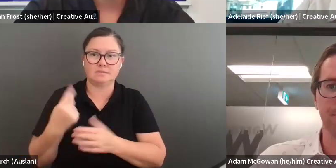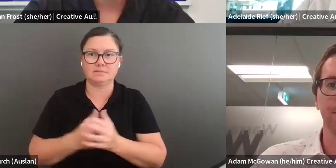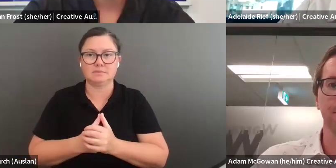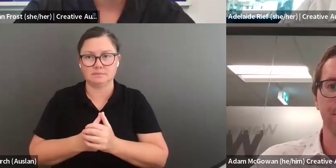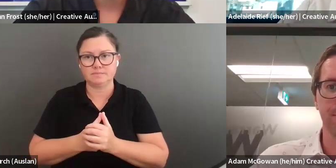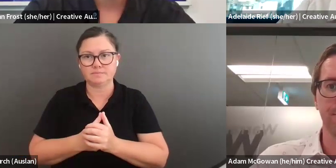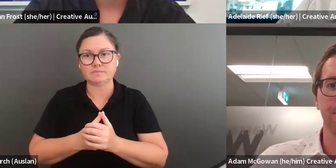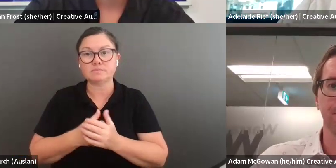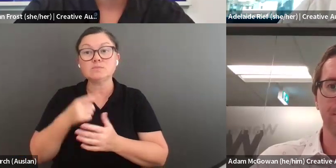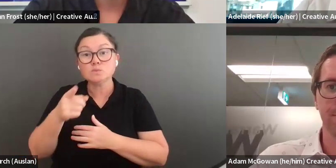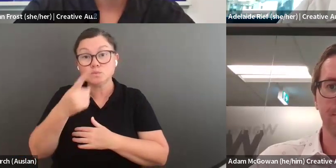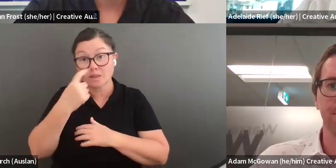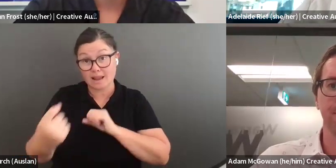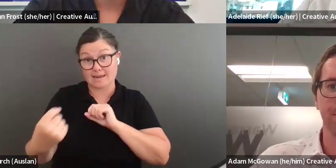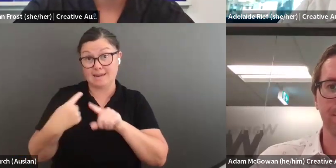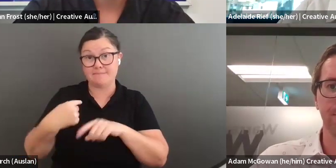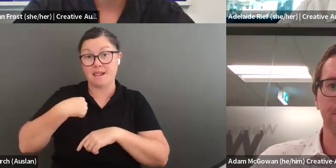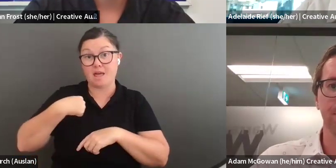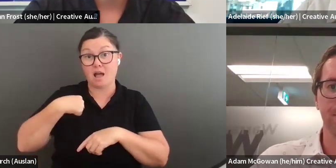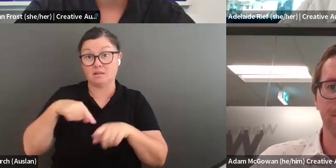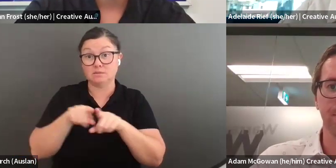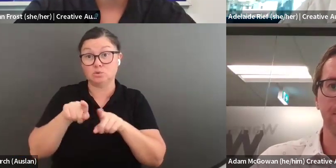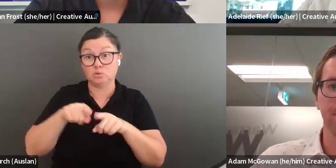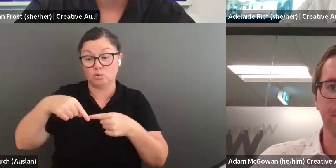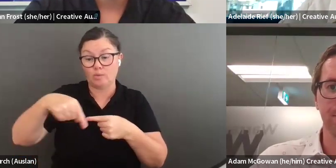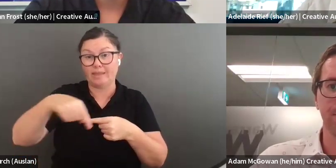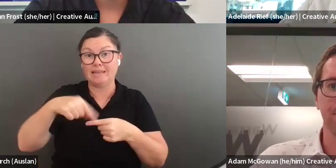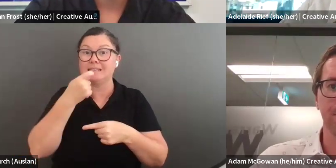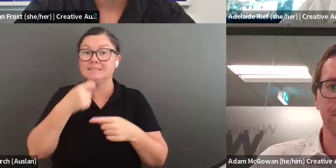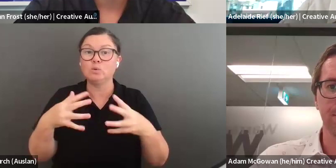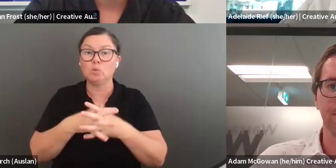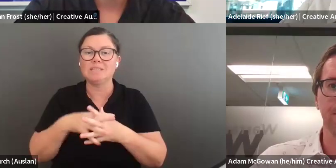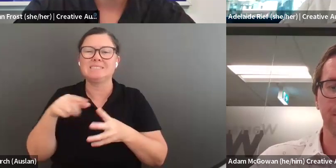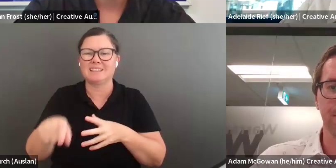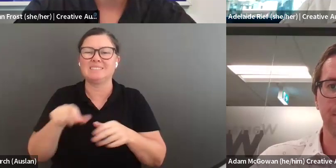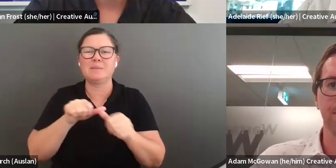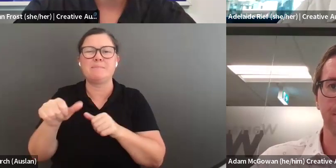. The other thing you can do is send us an email, particularly in the next